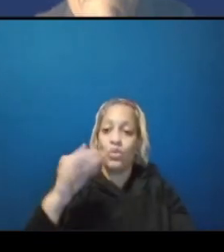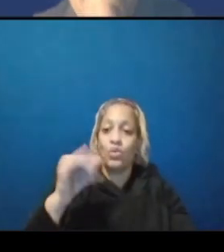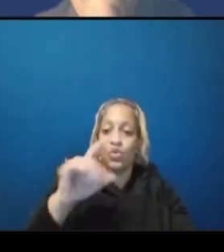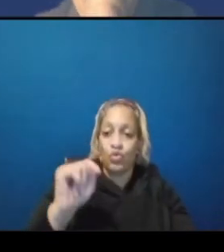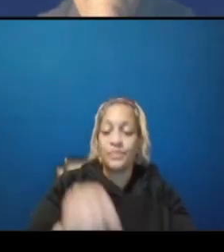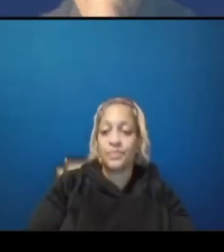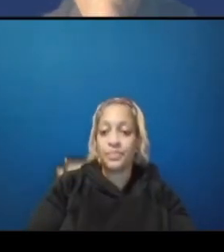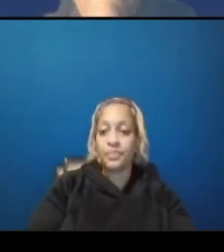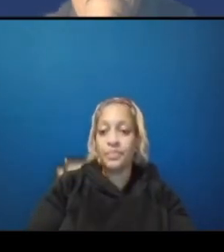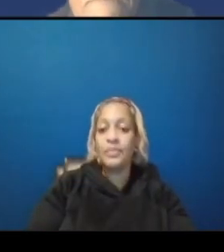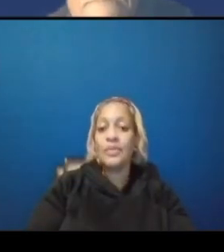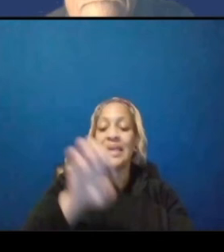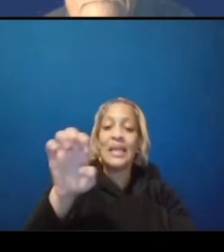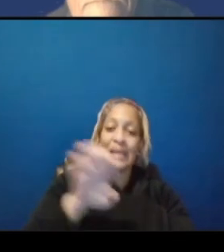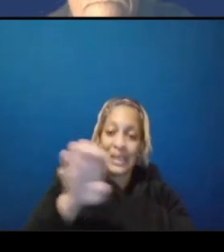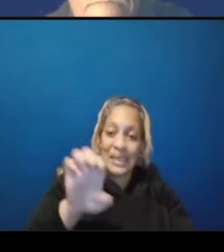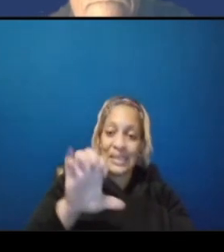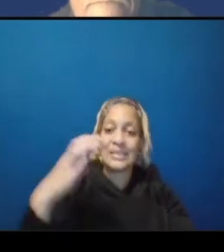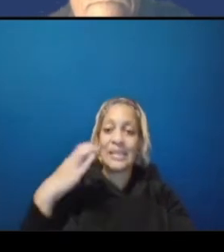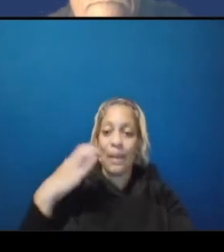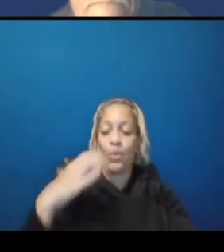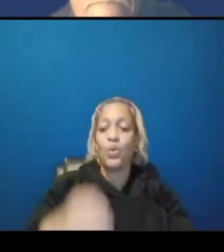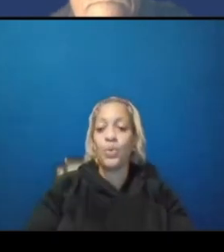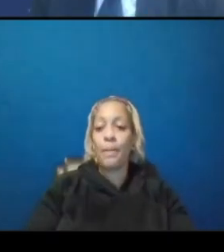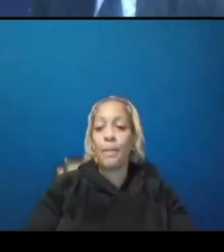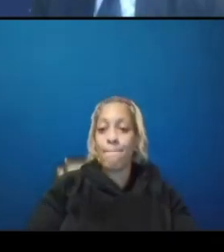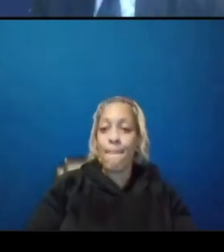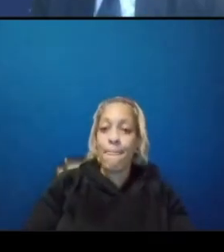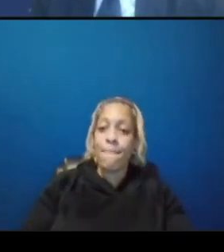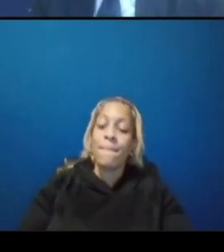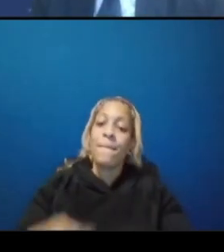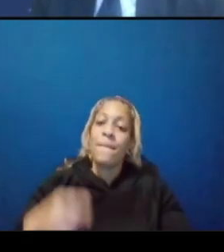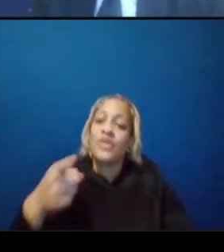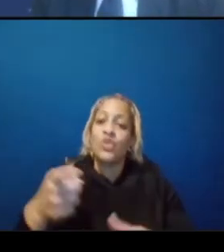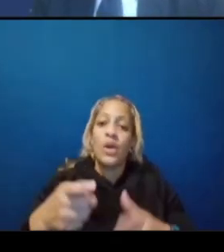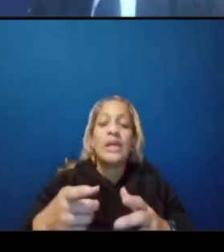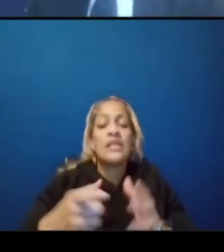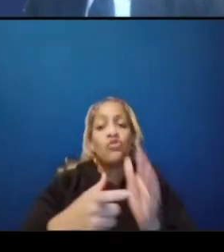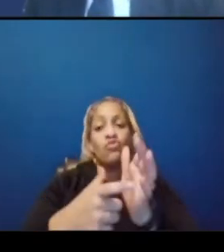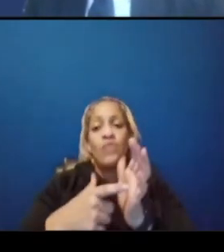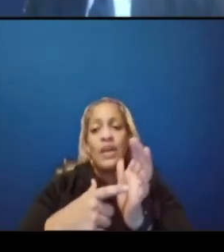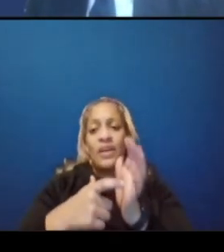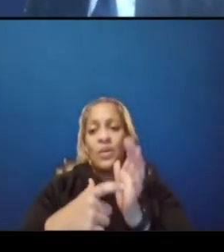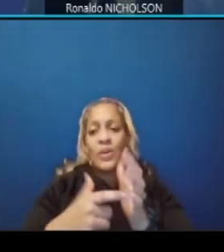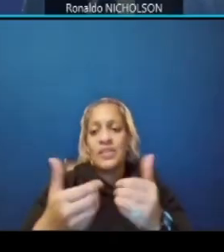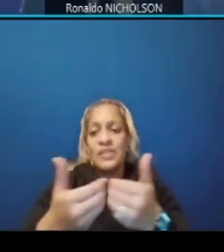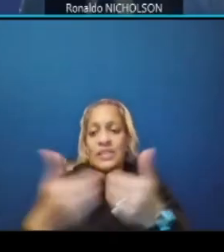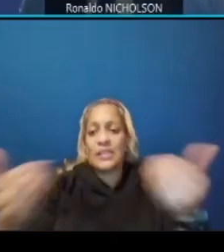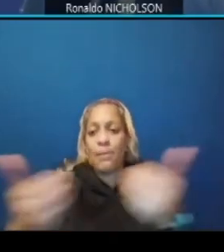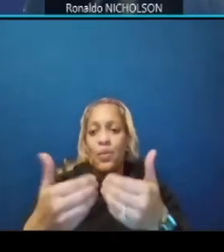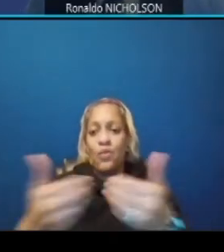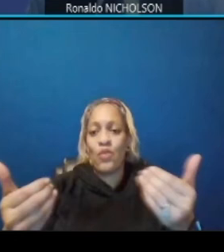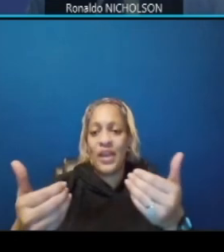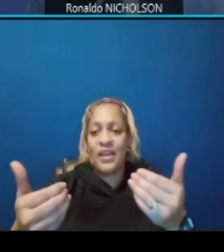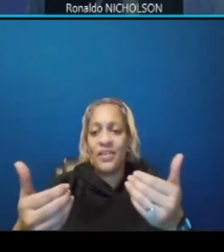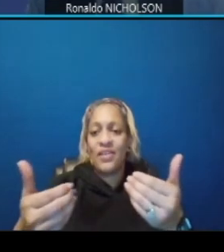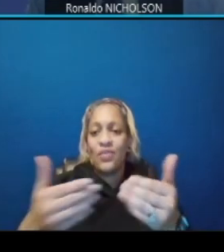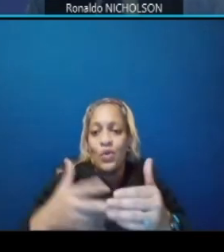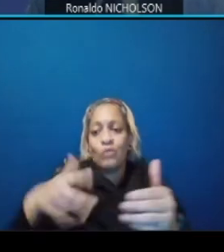thanks for cars there are requirements to separate entrances from from freeways and what prakash